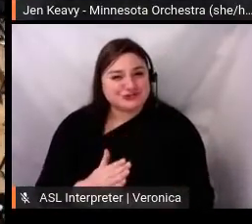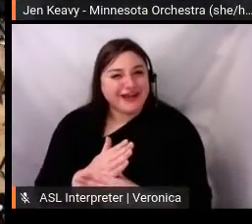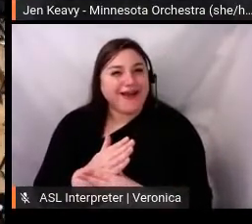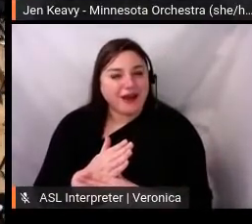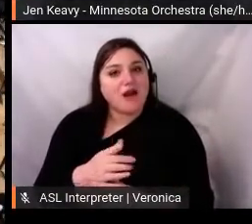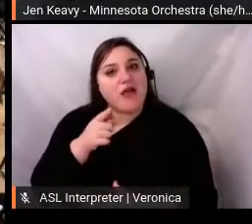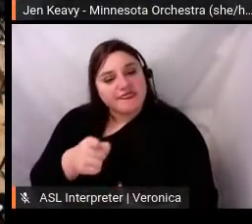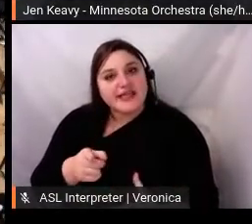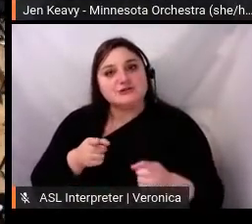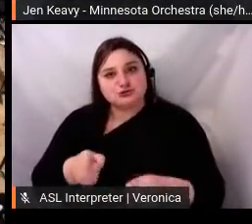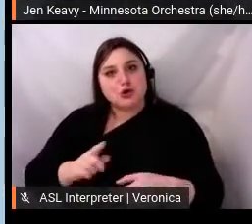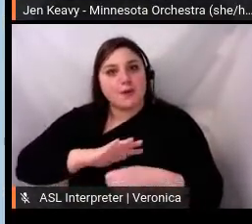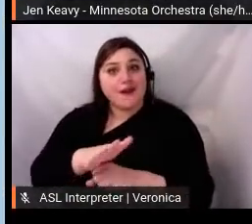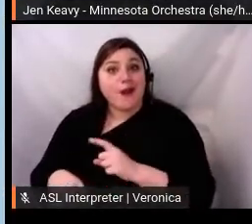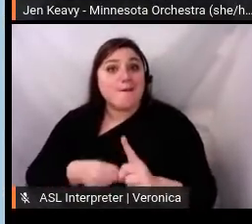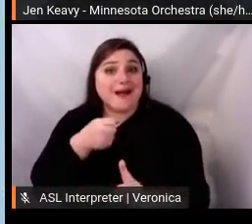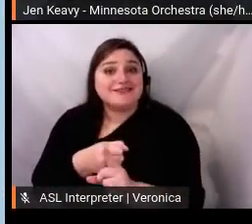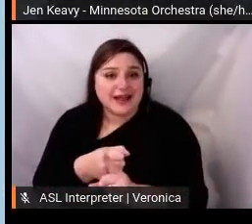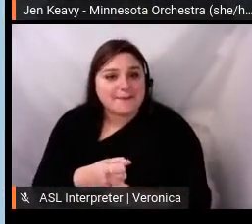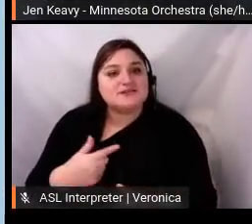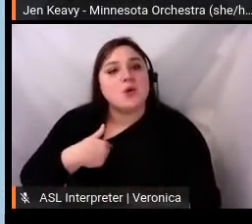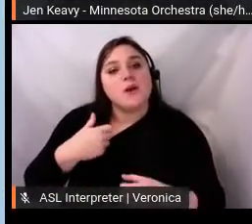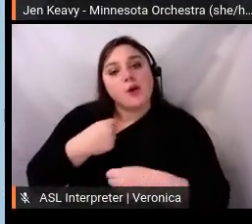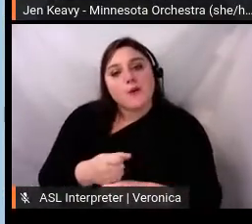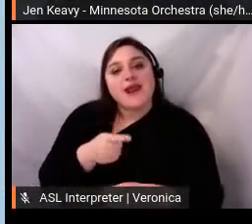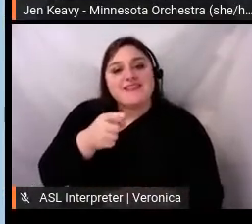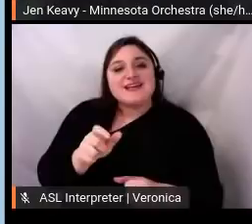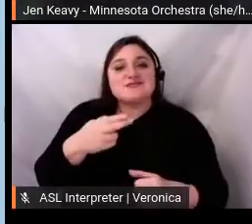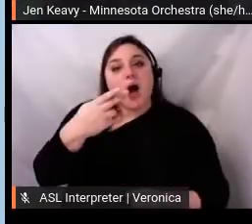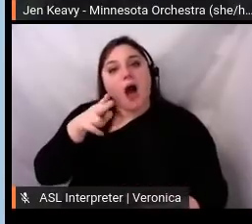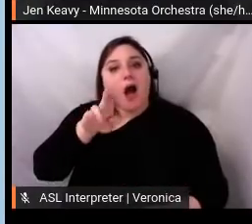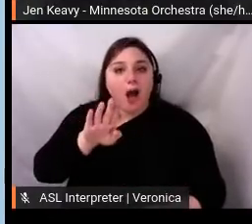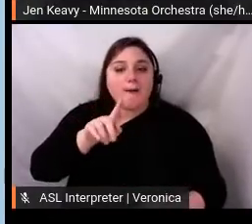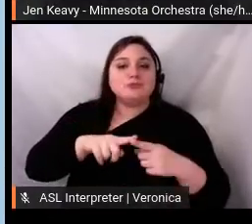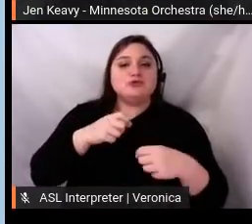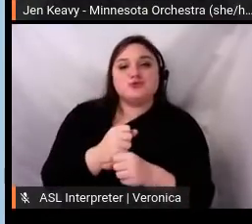called Minnesota Orchestra At Home. This new way of sharing our music